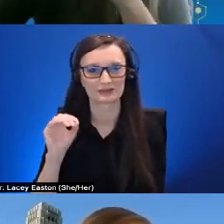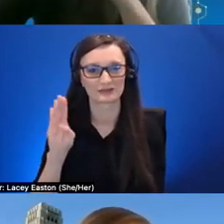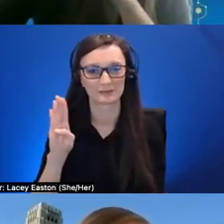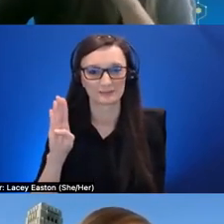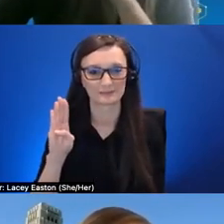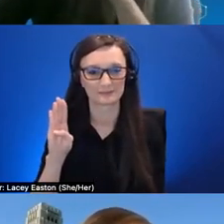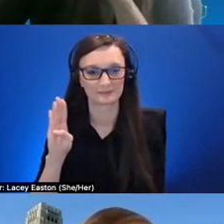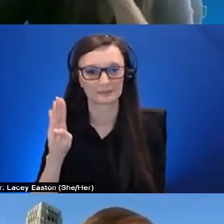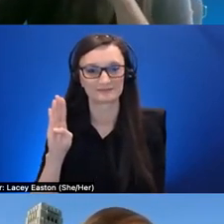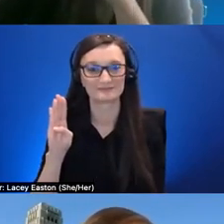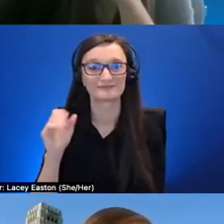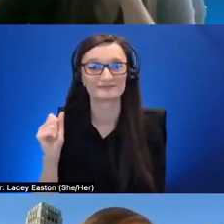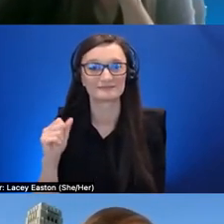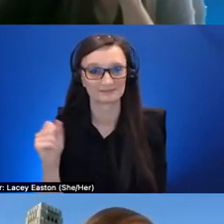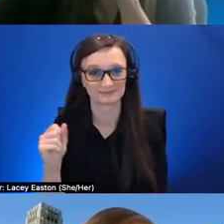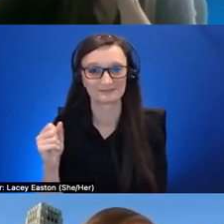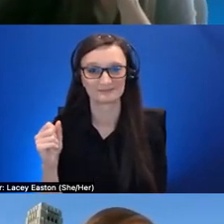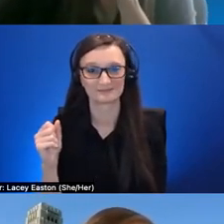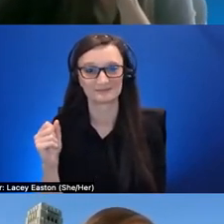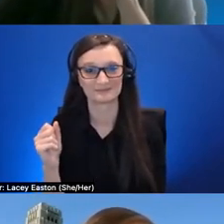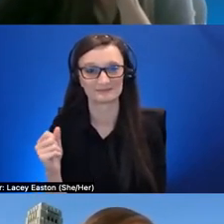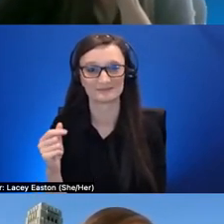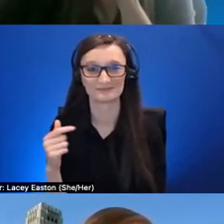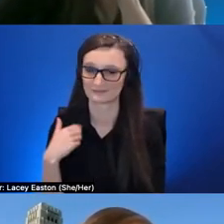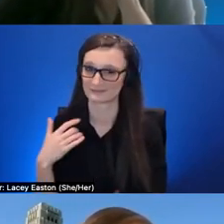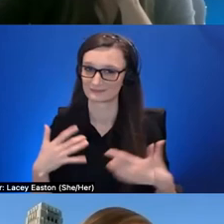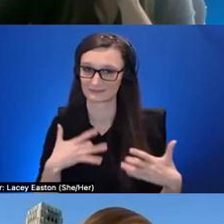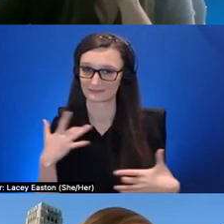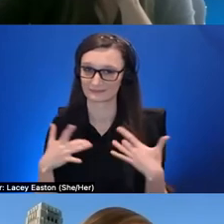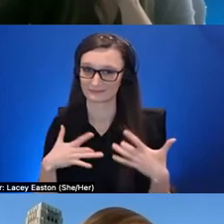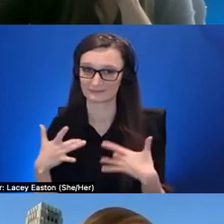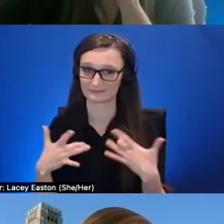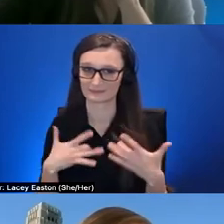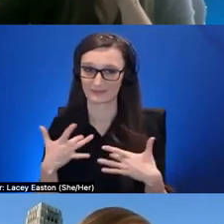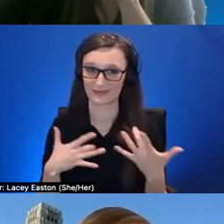yeah i'm just i'm tremendously excited about the potential for xr integrations and online courses